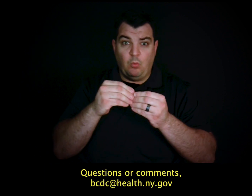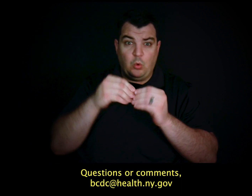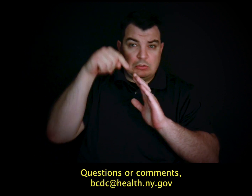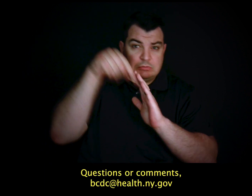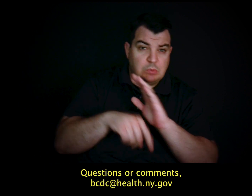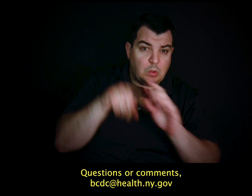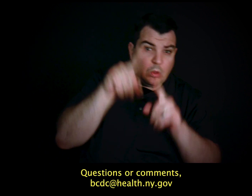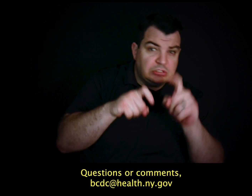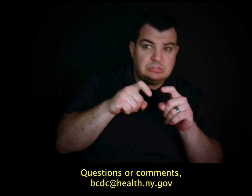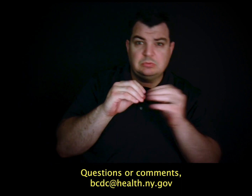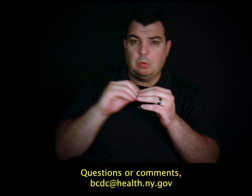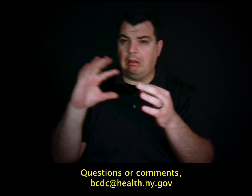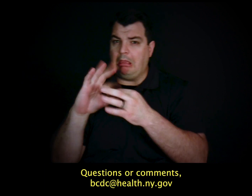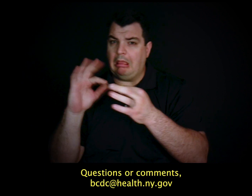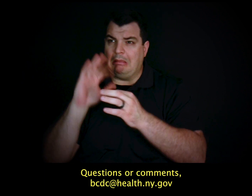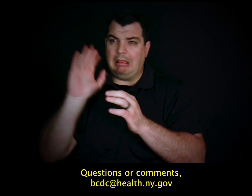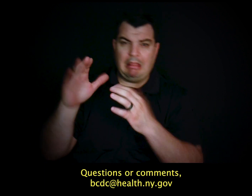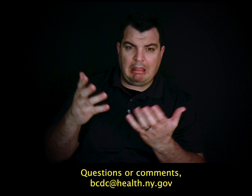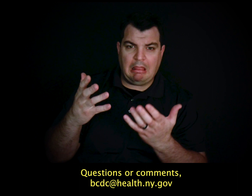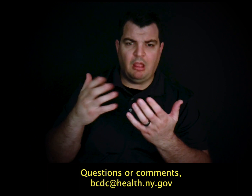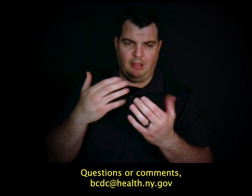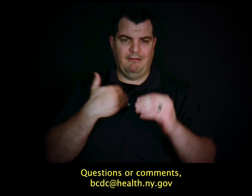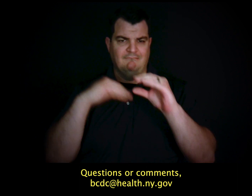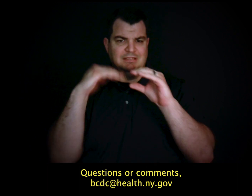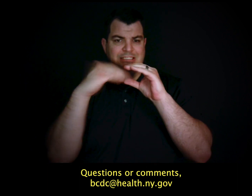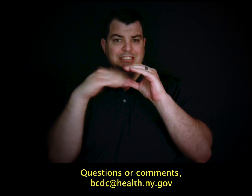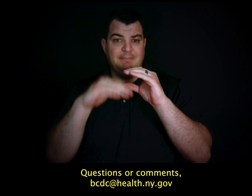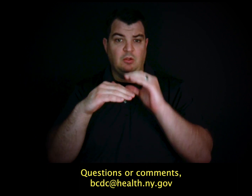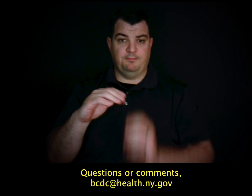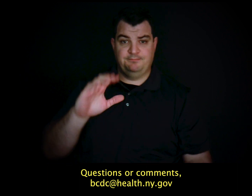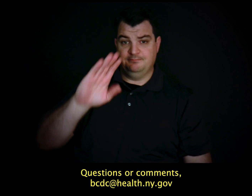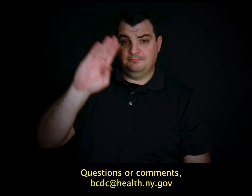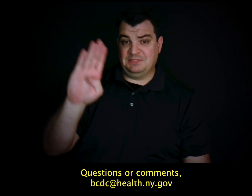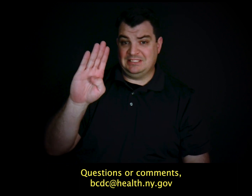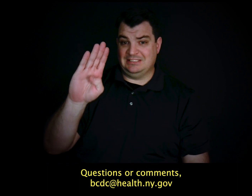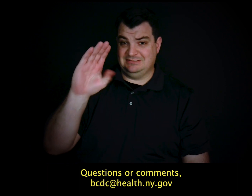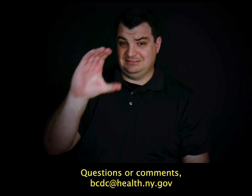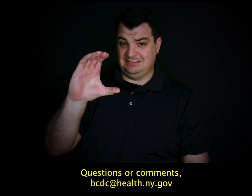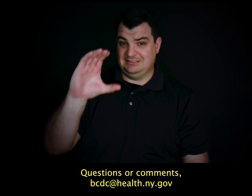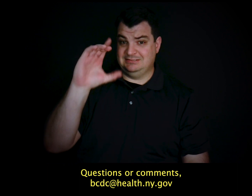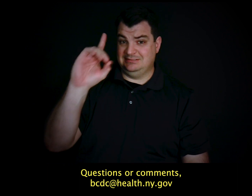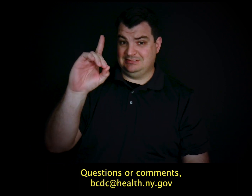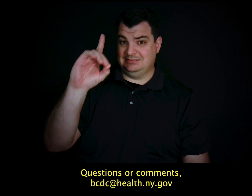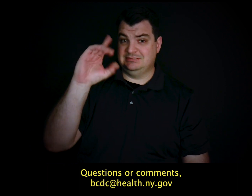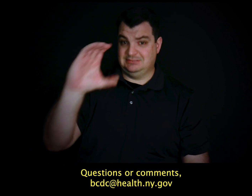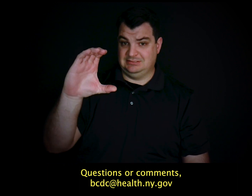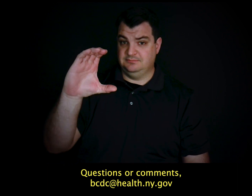Questions or comments, bcdc@health.ny.gov